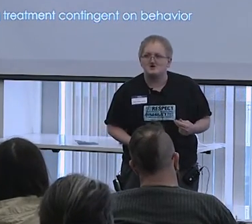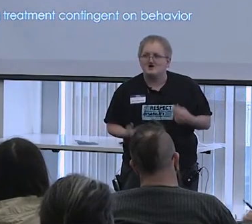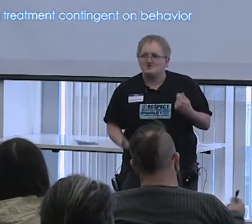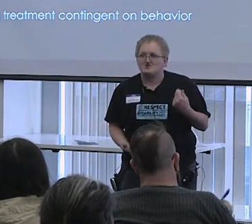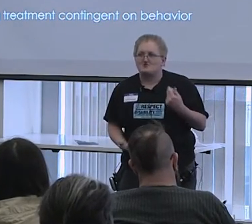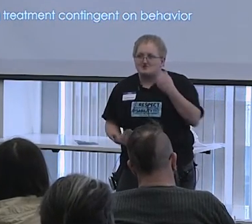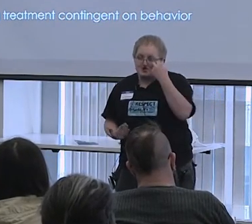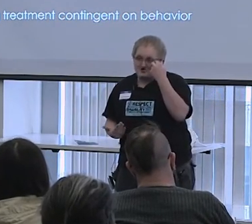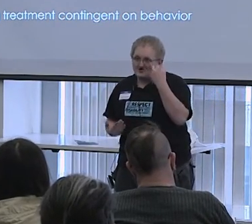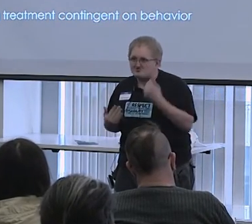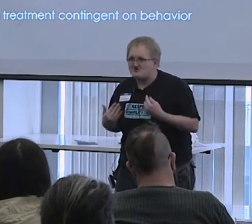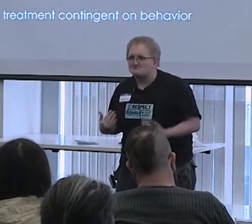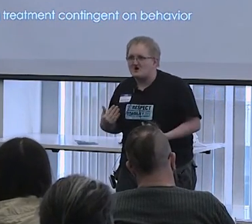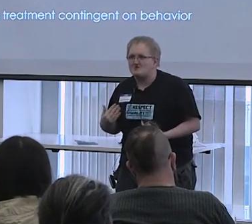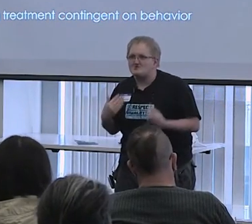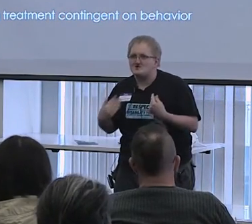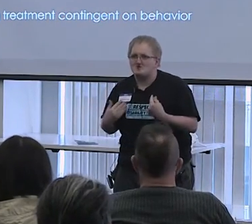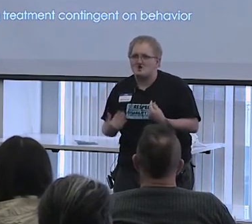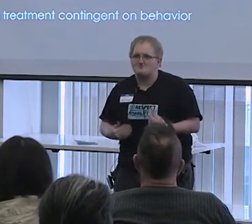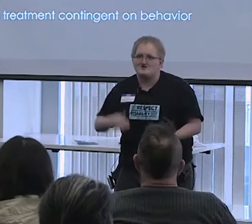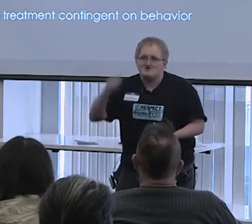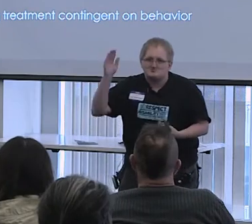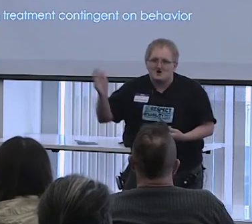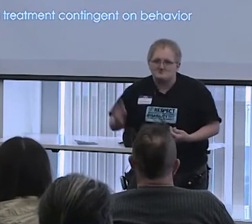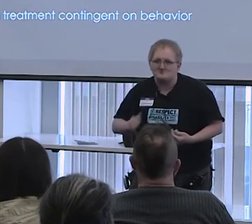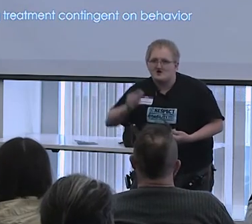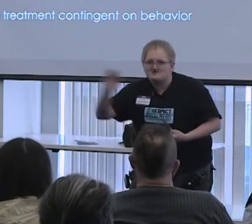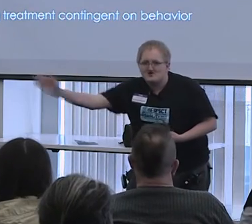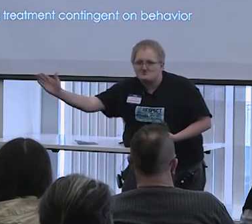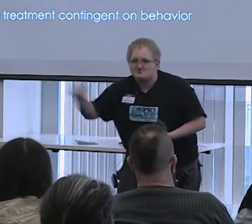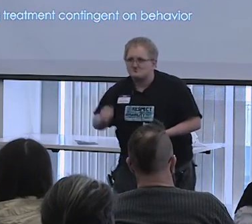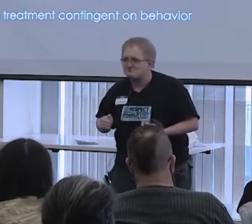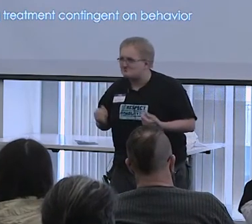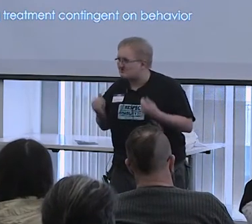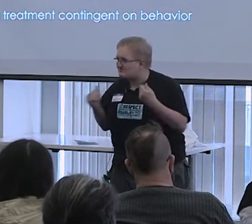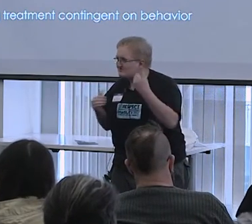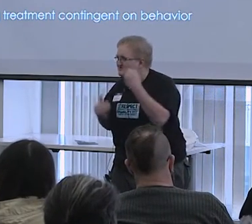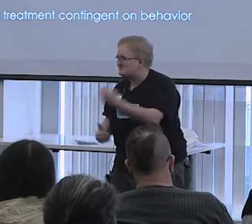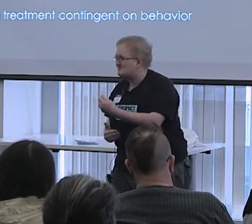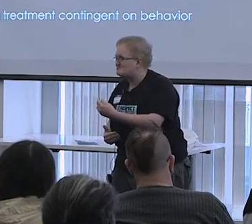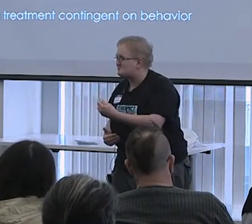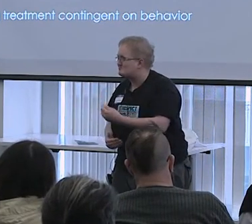that recognizes that bodily autonomy is not against intervention,